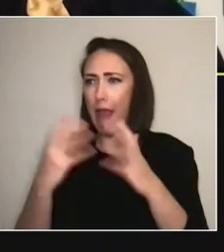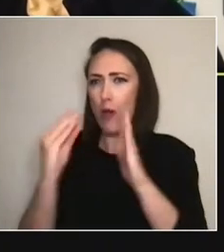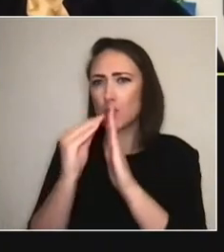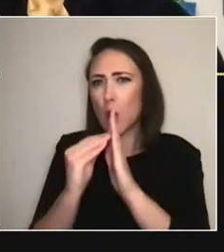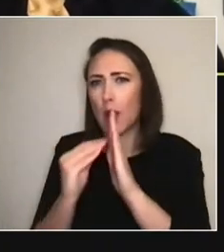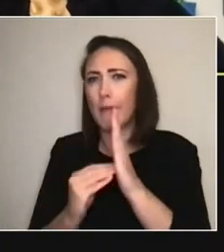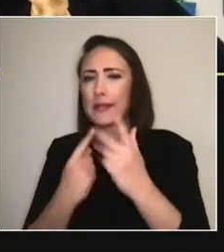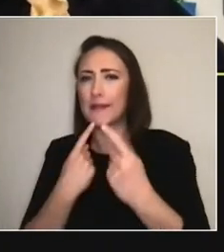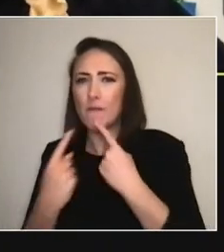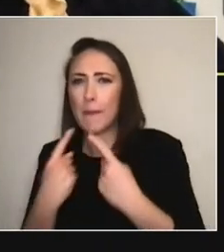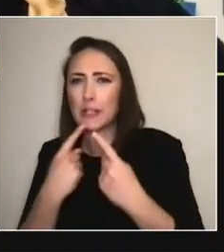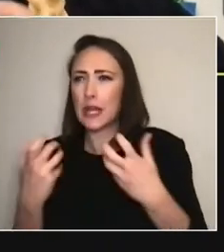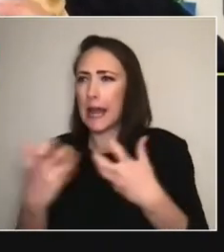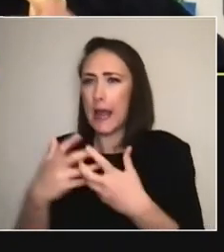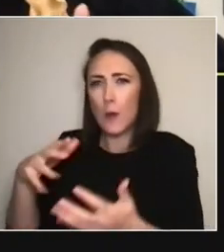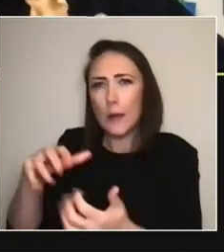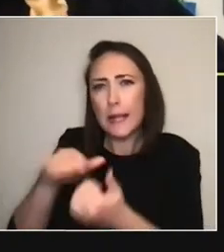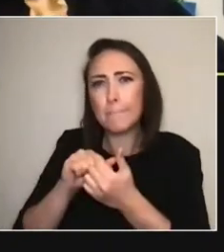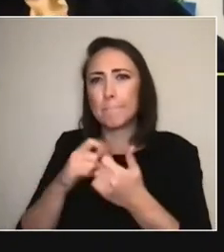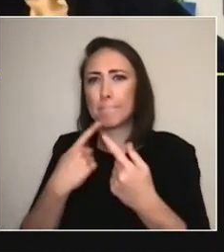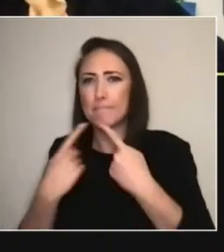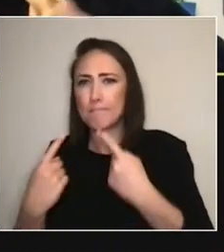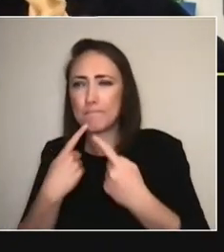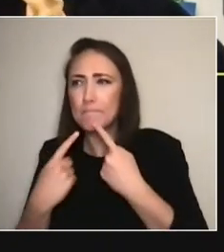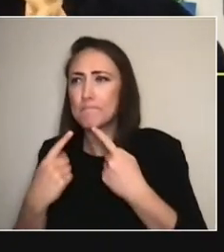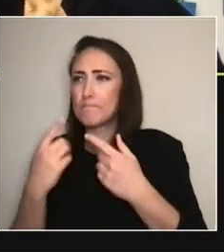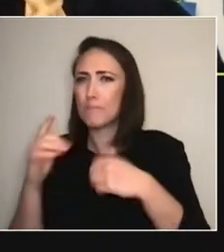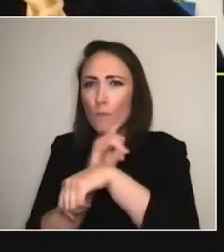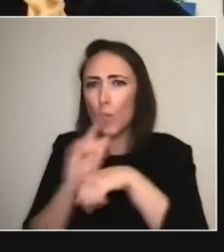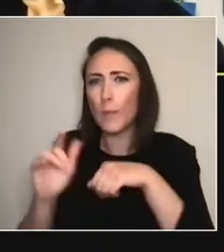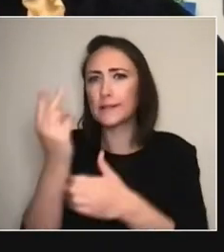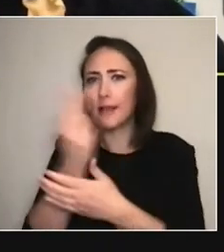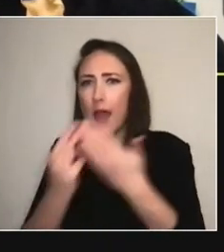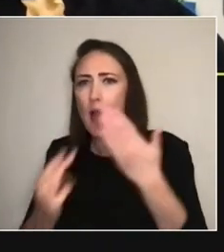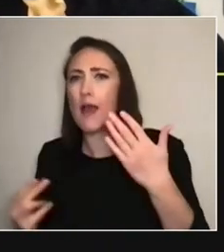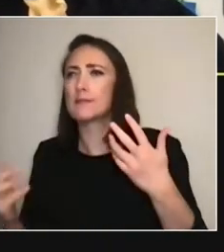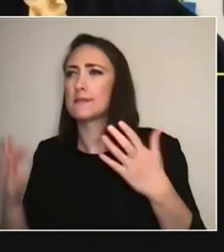How do we wanna do that? Who wants to be involved? How do they wanna be framed?